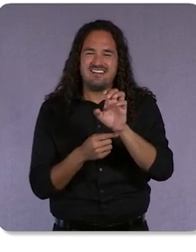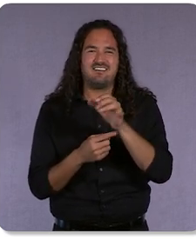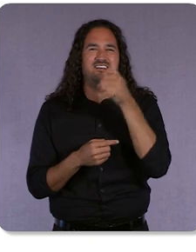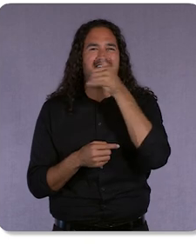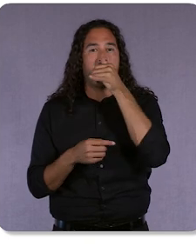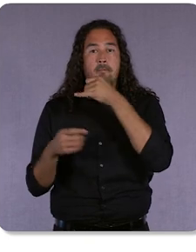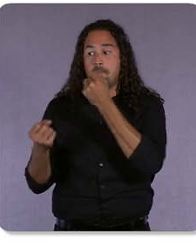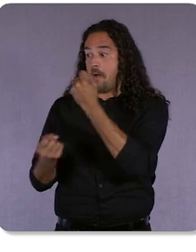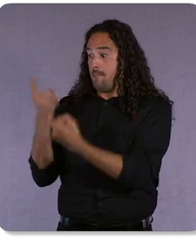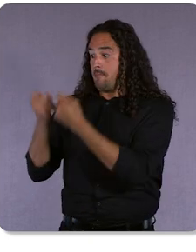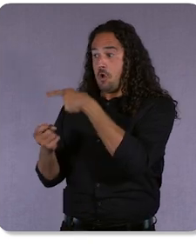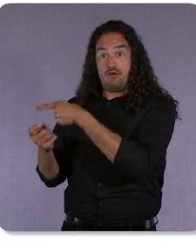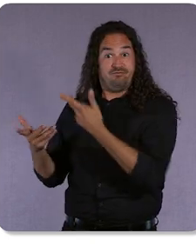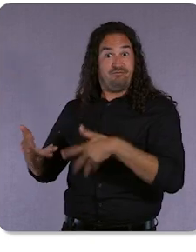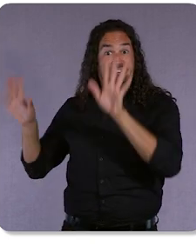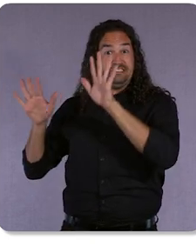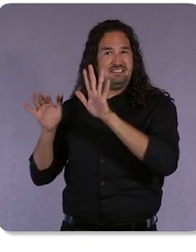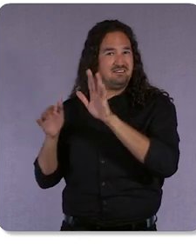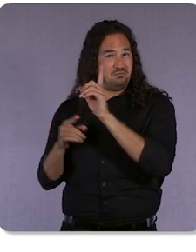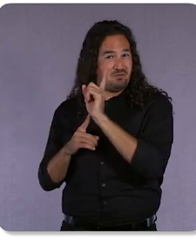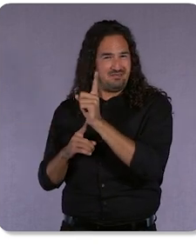popcorn in 60 seconds.